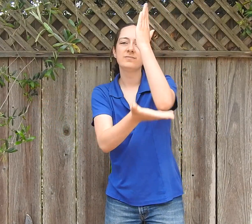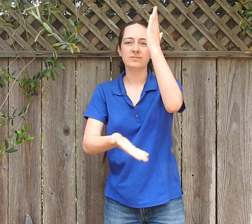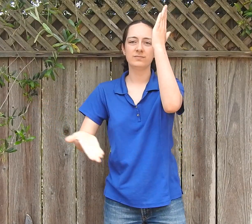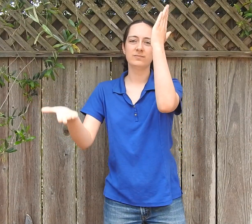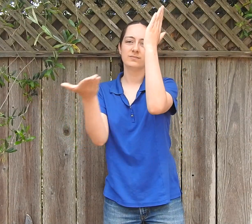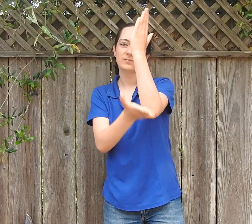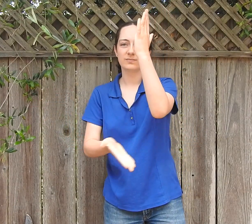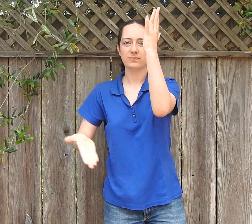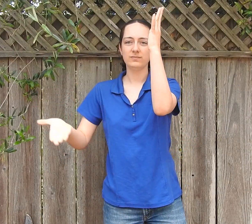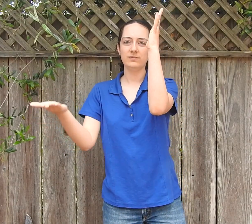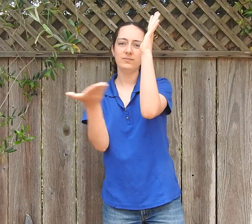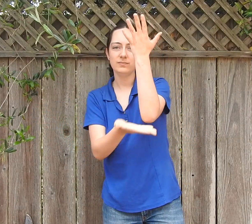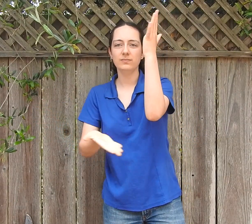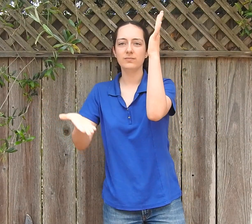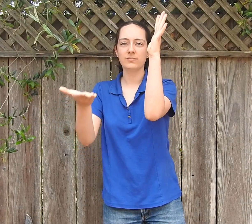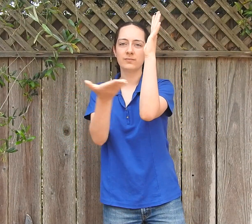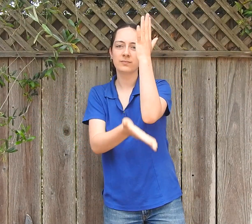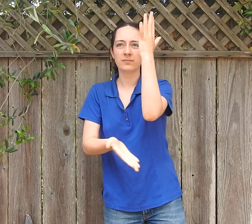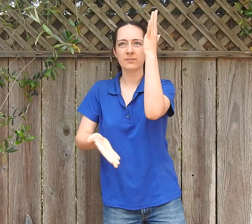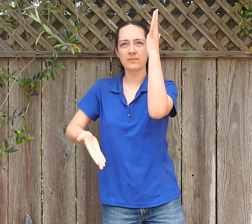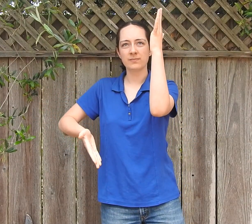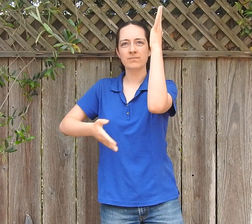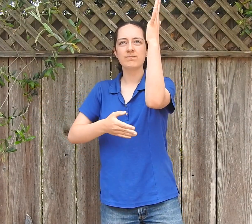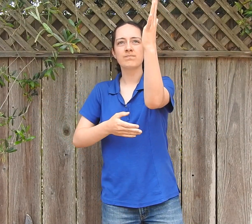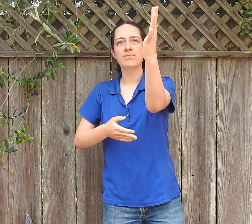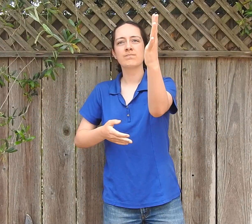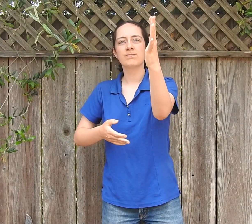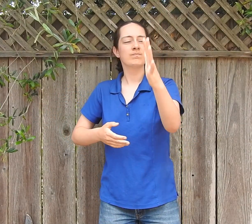Chop, chop, chop…the tree starts to lean.